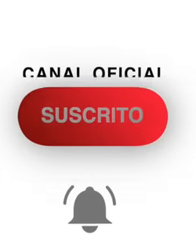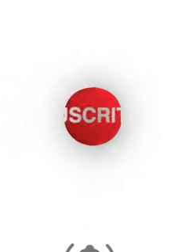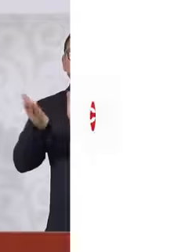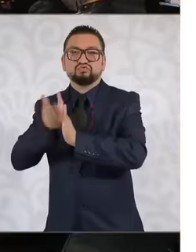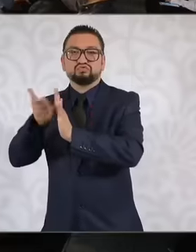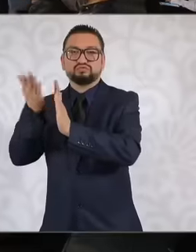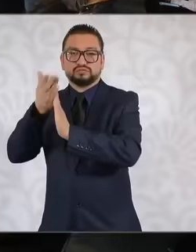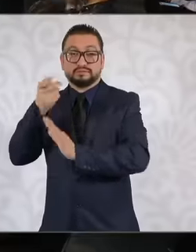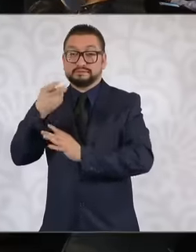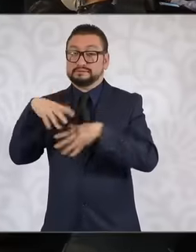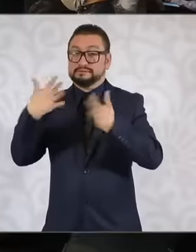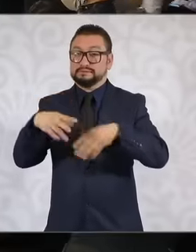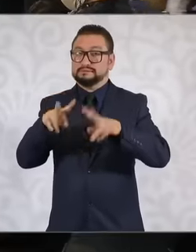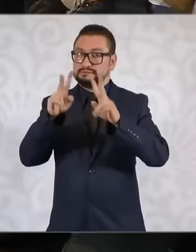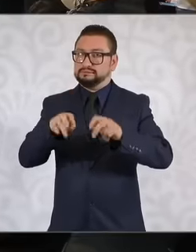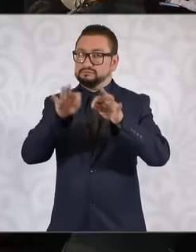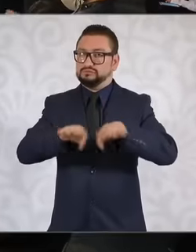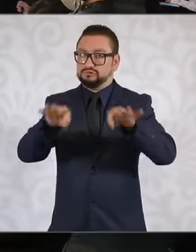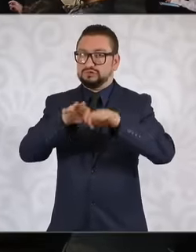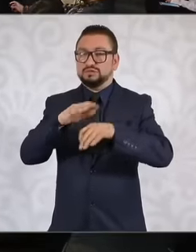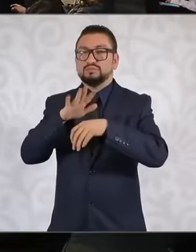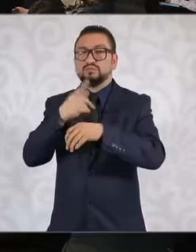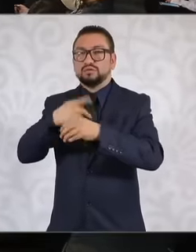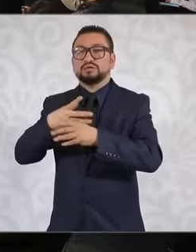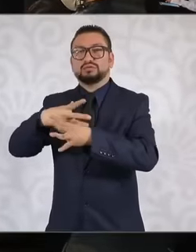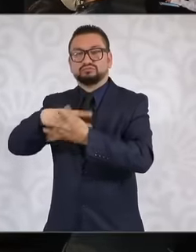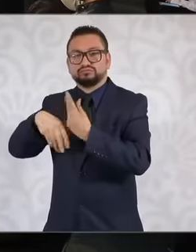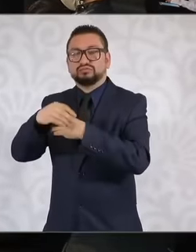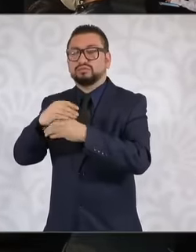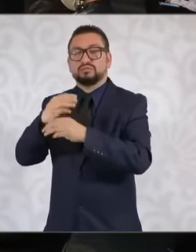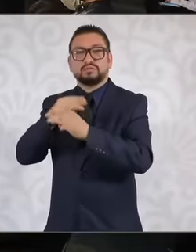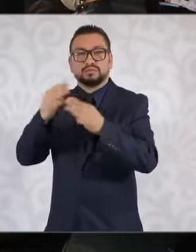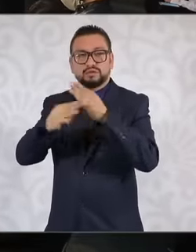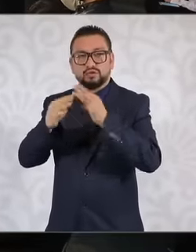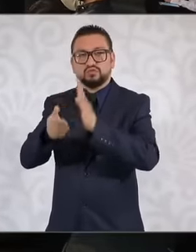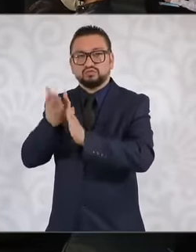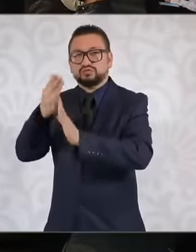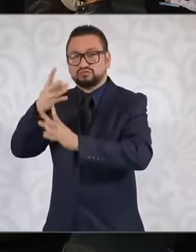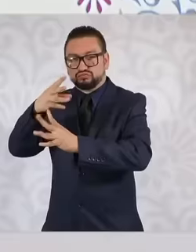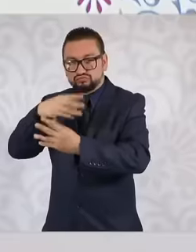topic, construction materials that can be reused and here in the In Mexico City there is